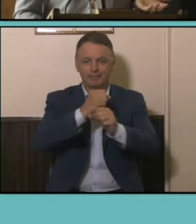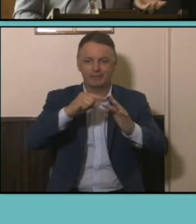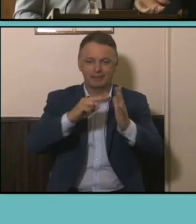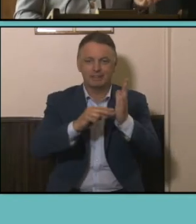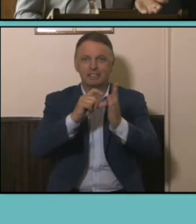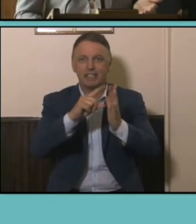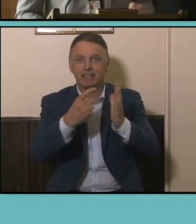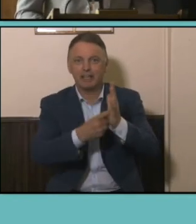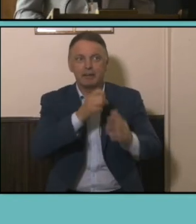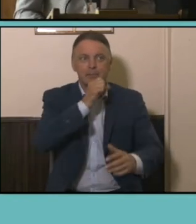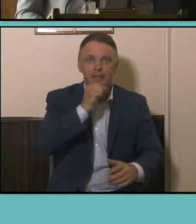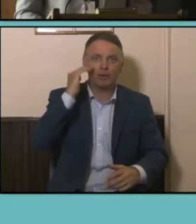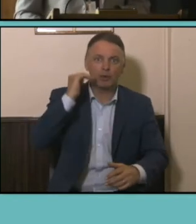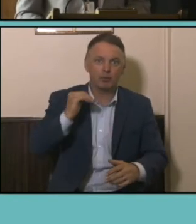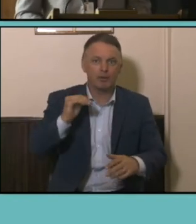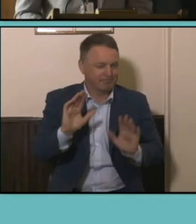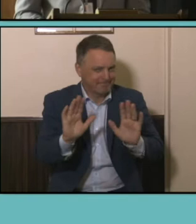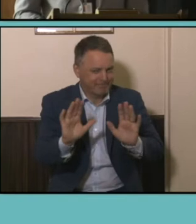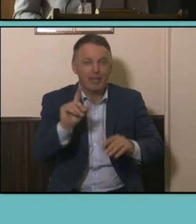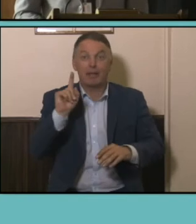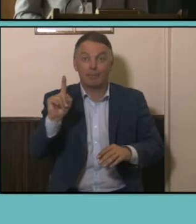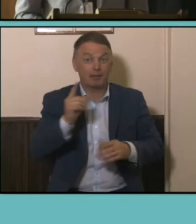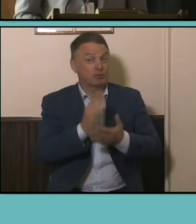of the really interesting pictures that we get from Census Data every five years.